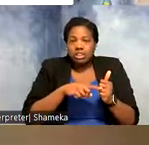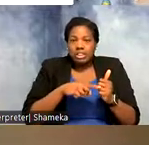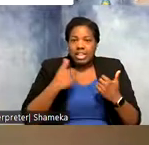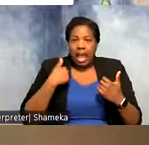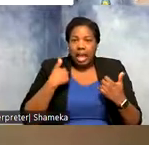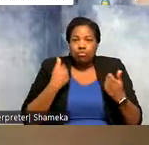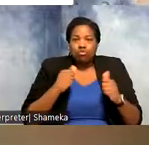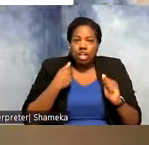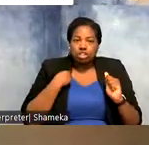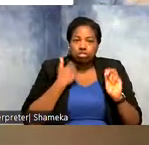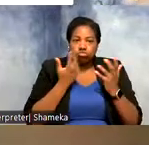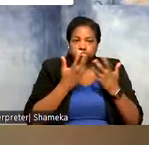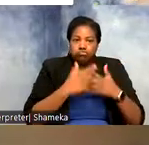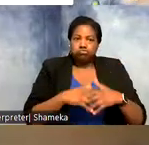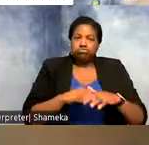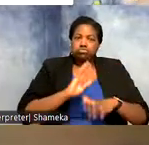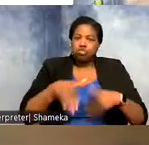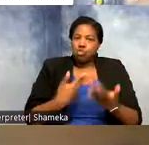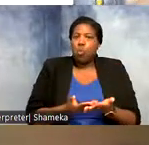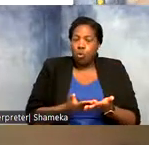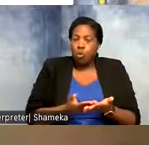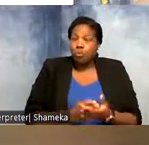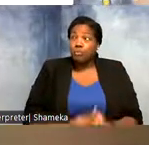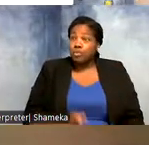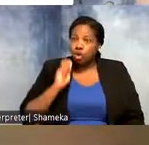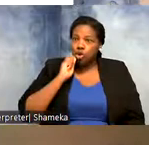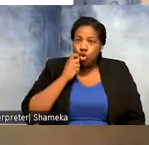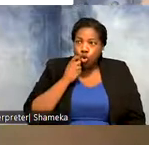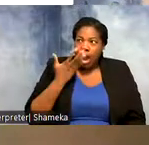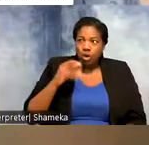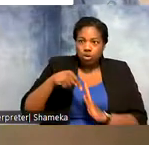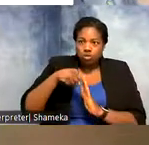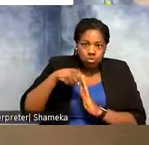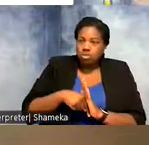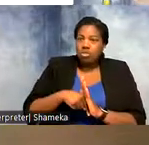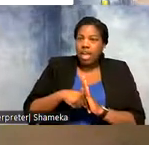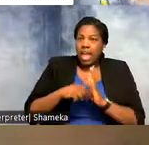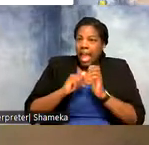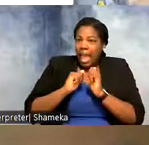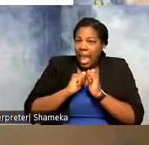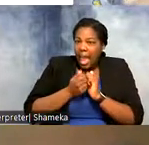Shellie: that's really really cool so I don't want to go too deep into how the birds are tracked but